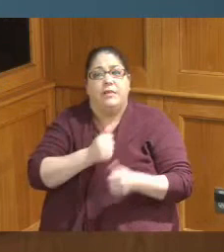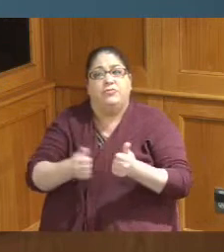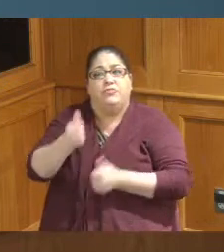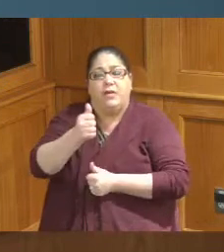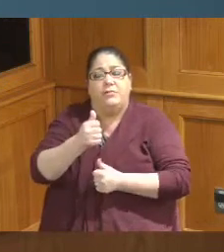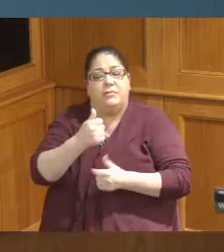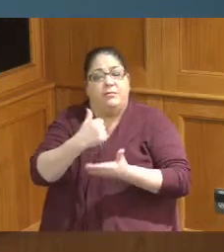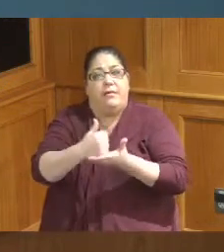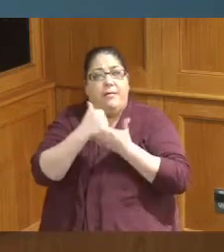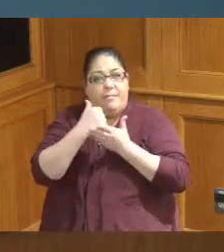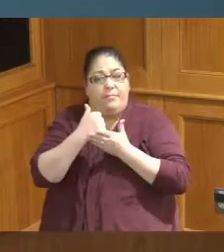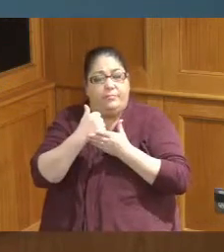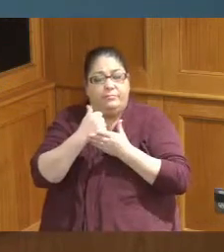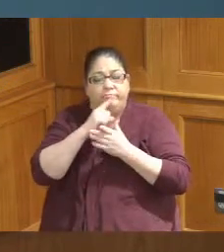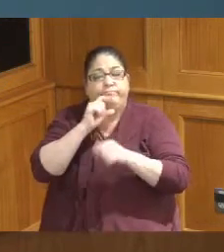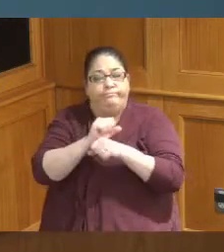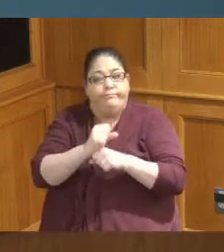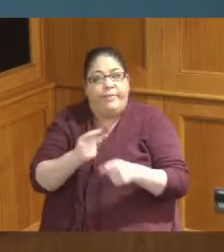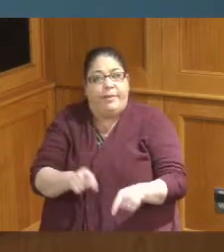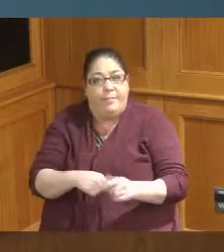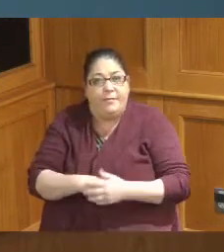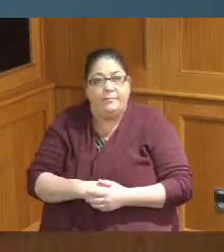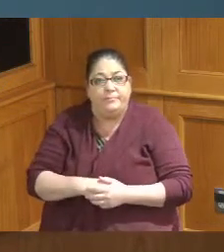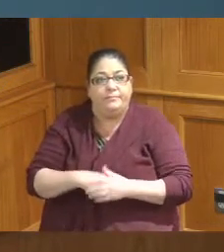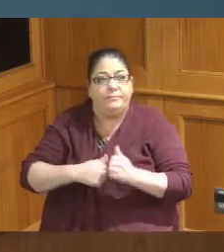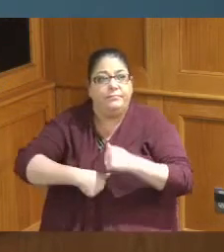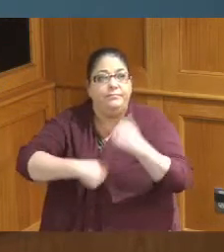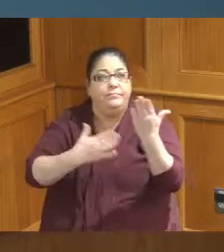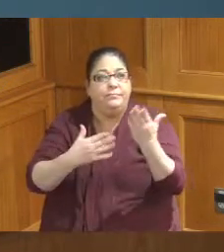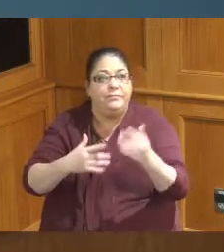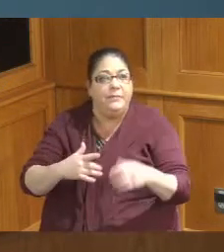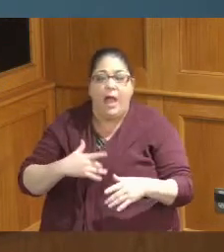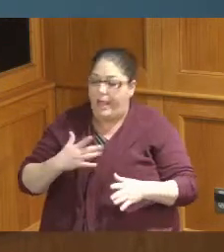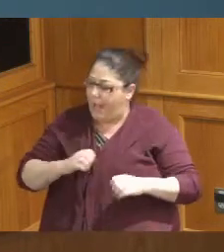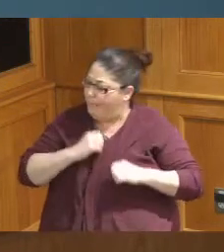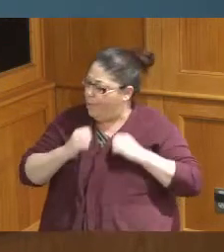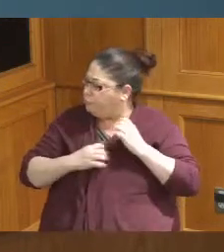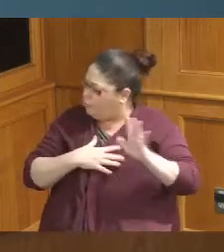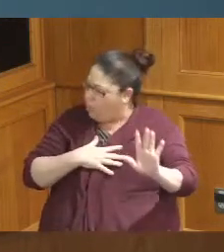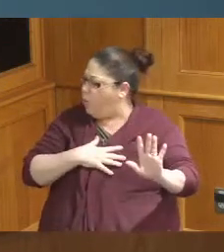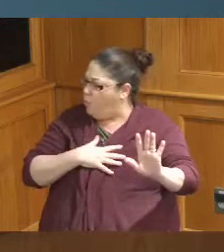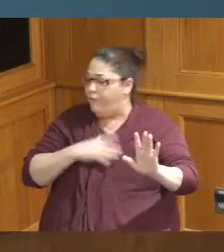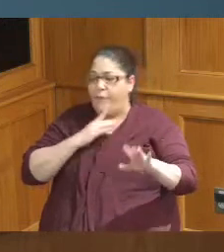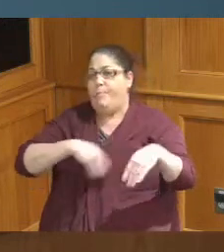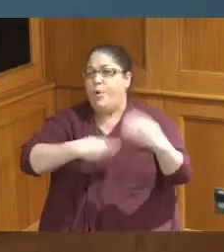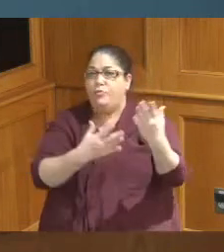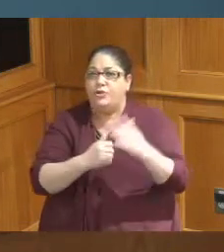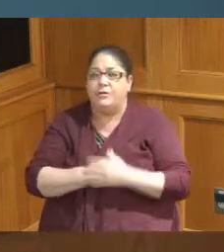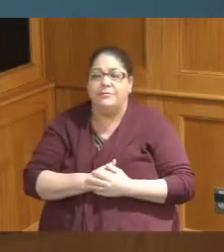like to make a motion I think it's historical I didn't get emotional or emotion but I like to make